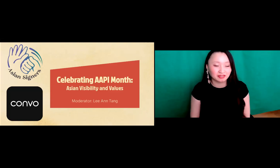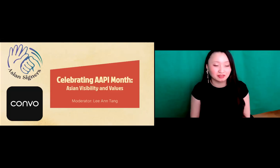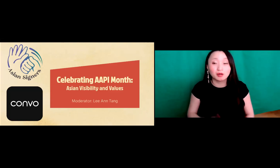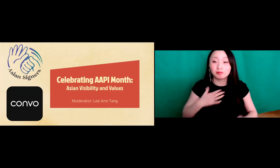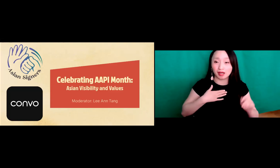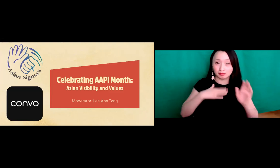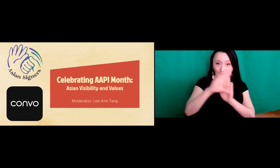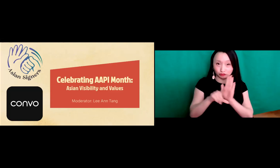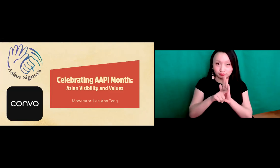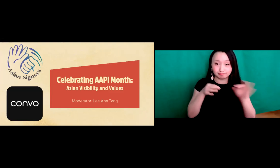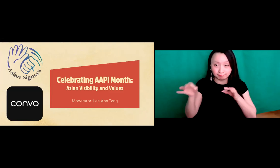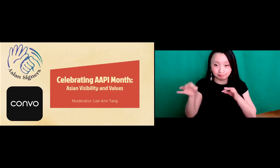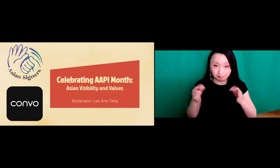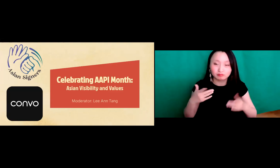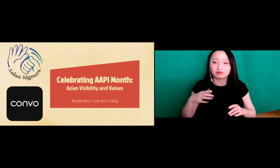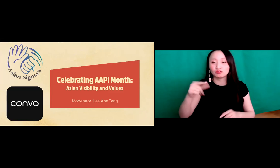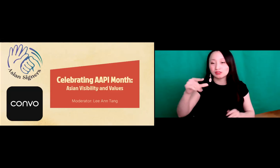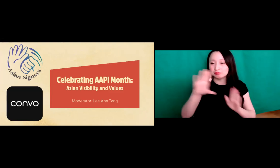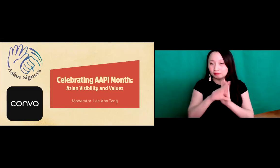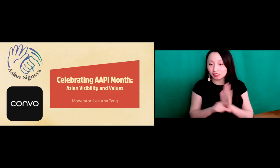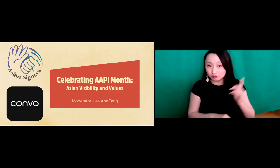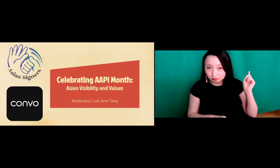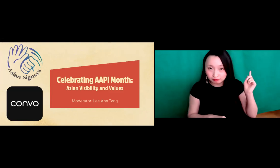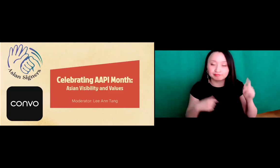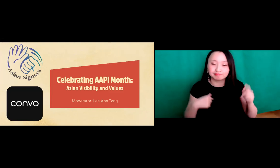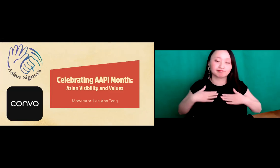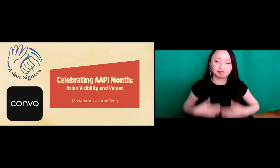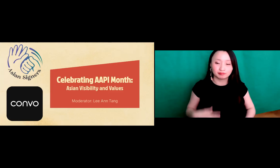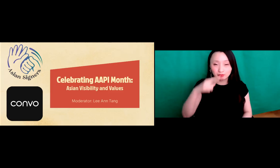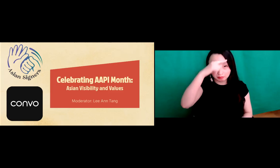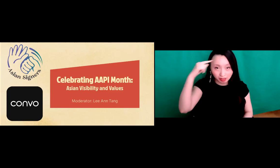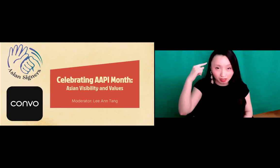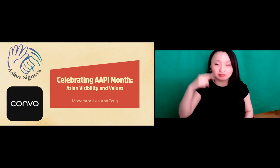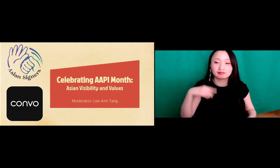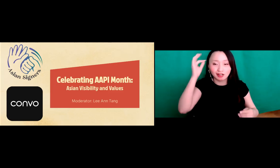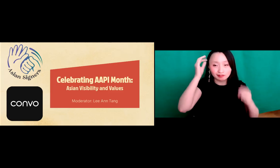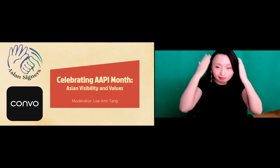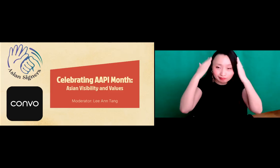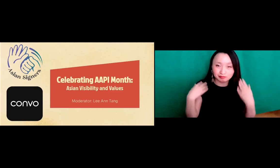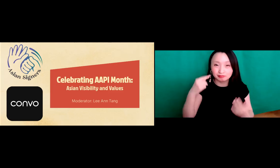Ann Tang. And my background.